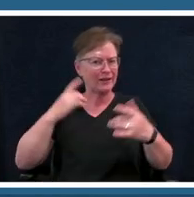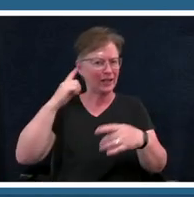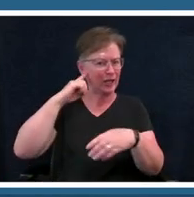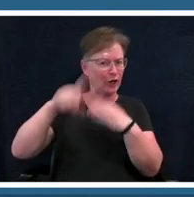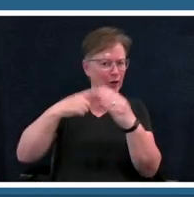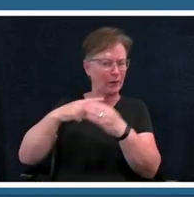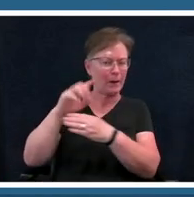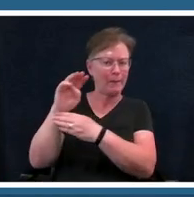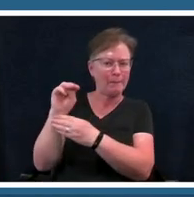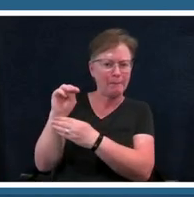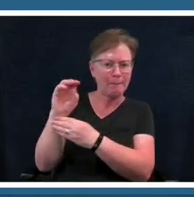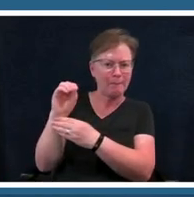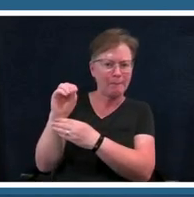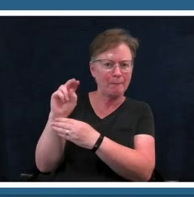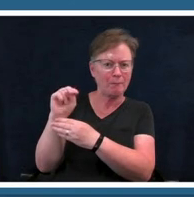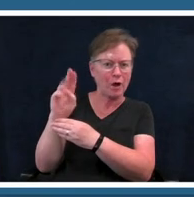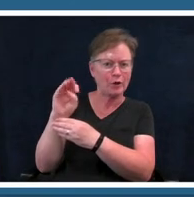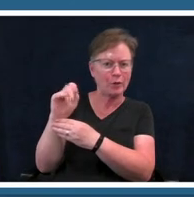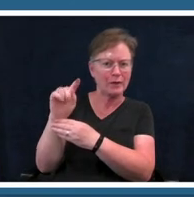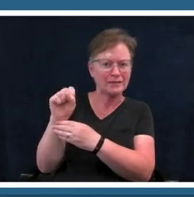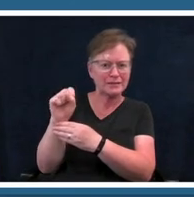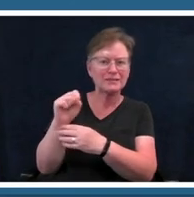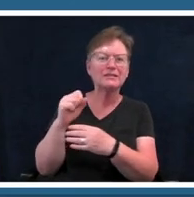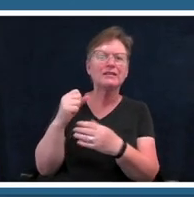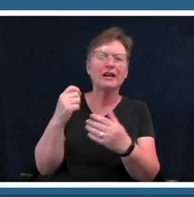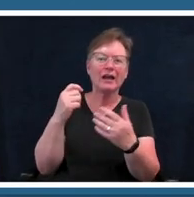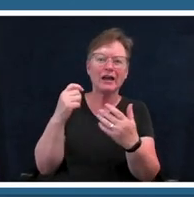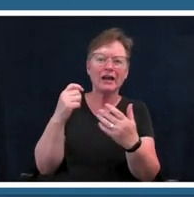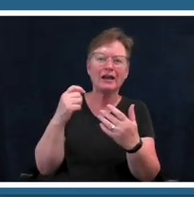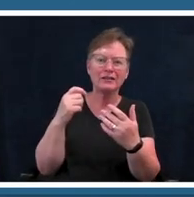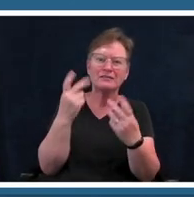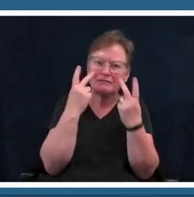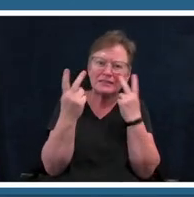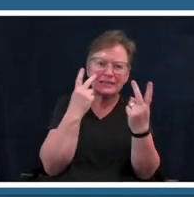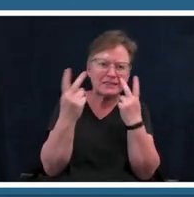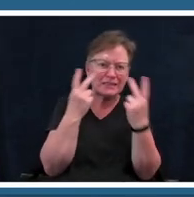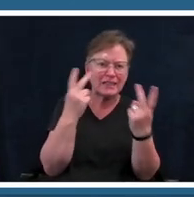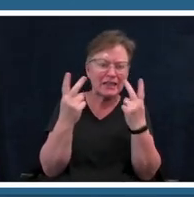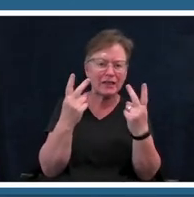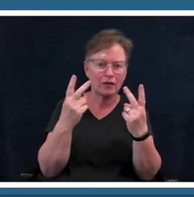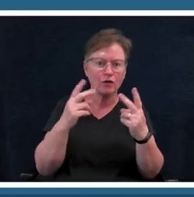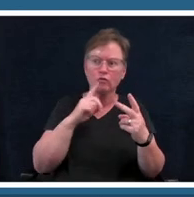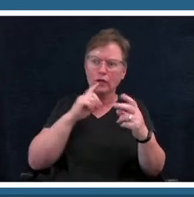come to life during our last